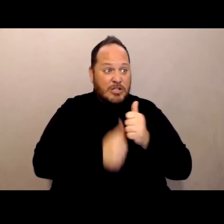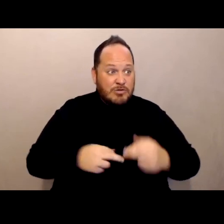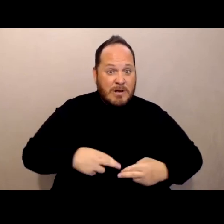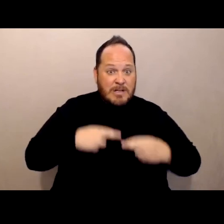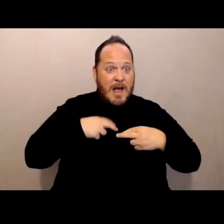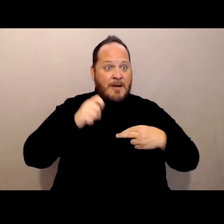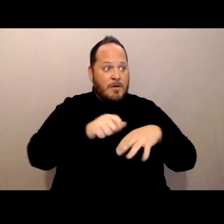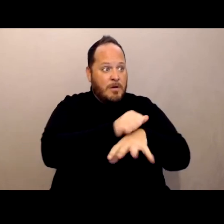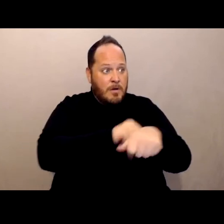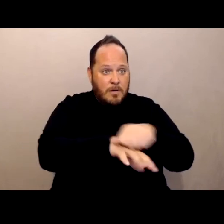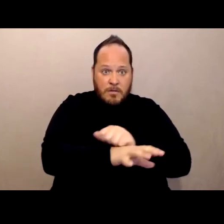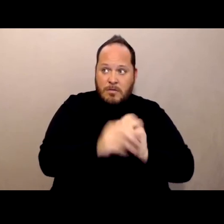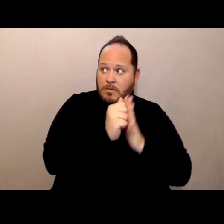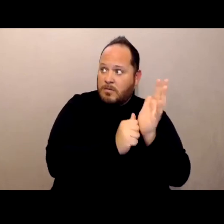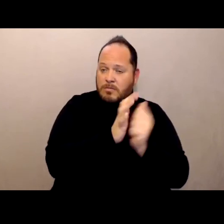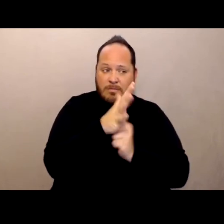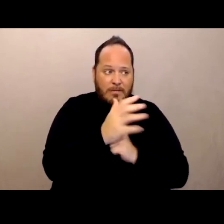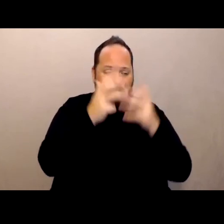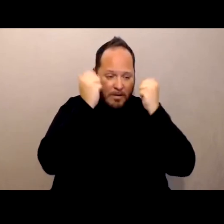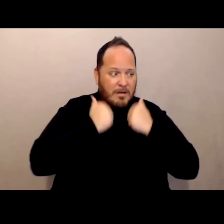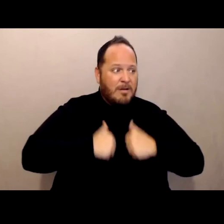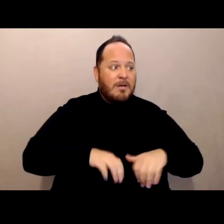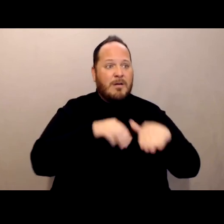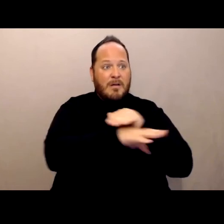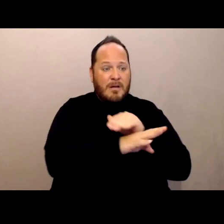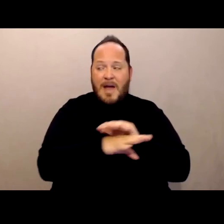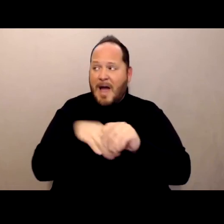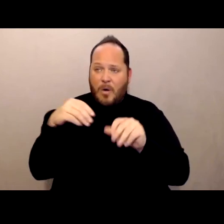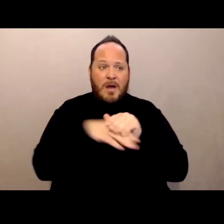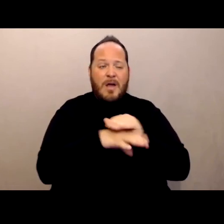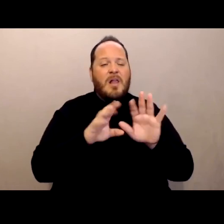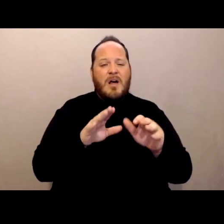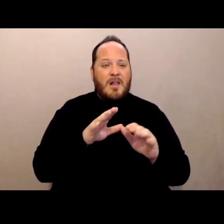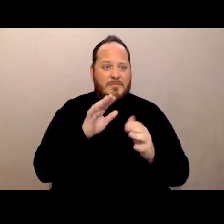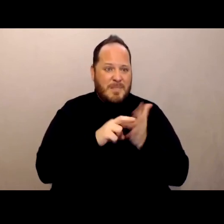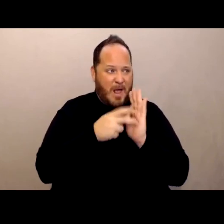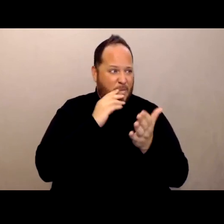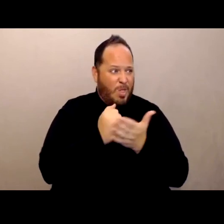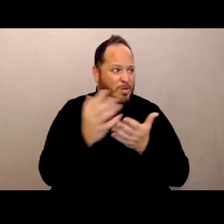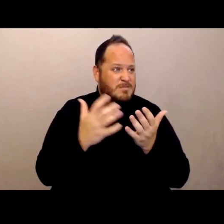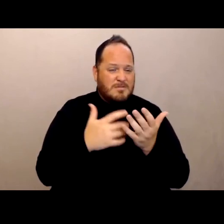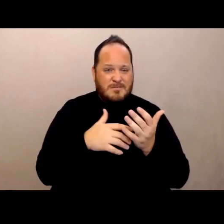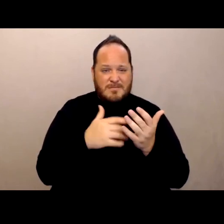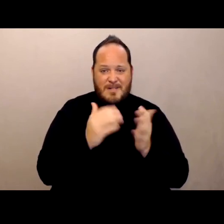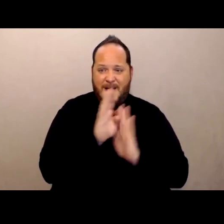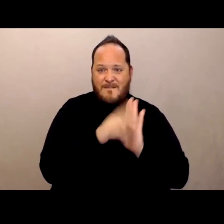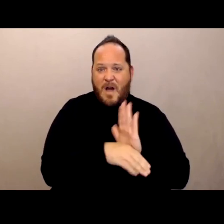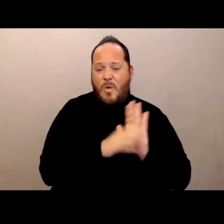over the course of the day I'm losing half an hour. I've got so many things to take care of, this is not going to be one of them. So all these, the chronic under staffing